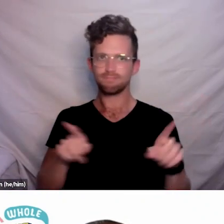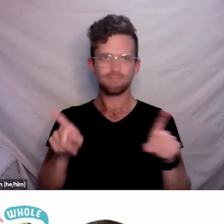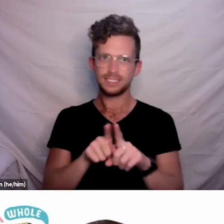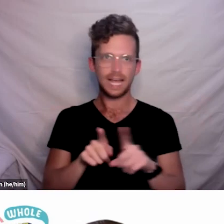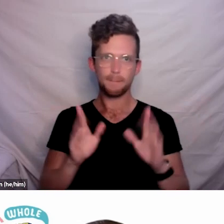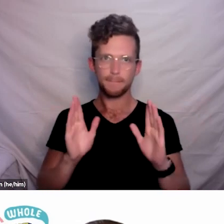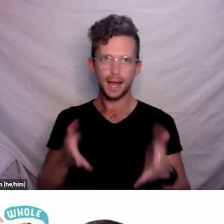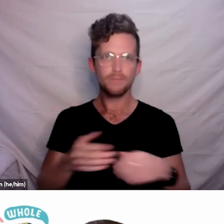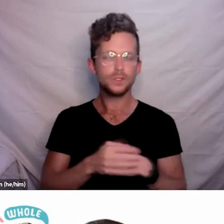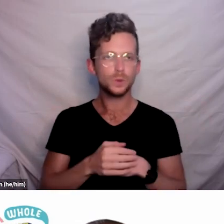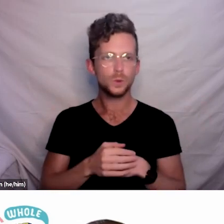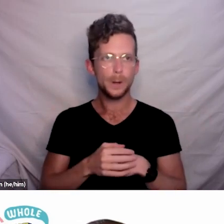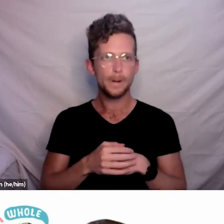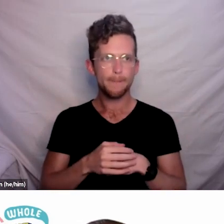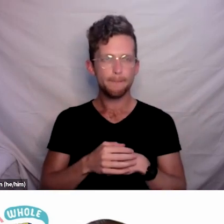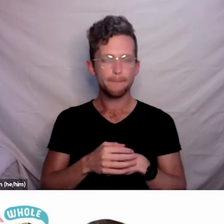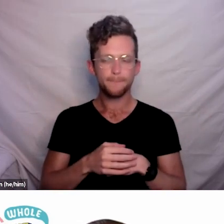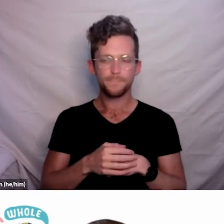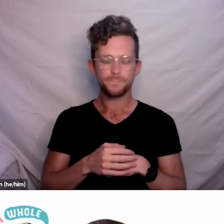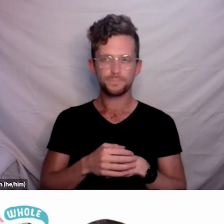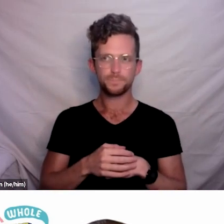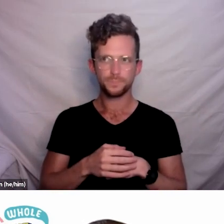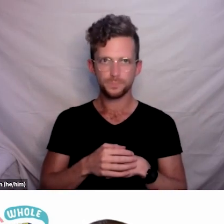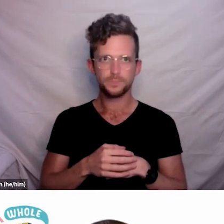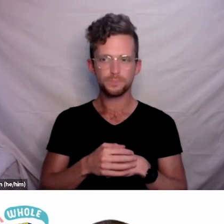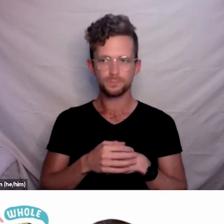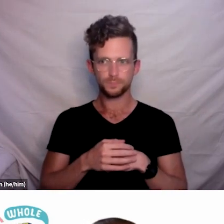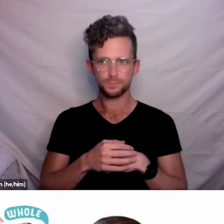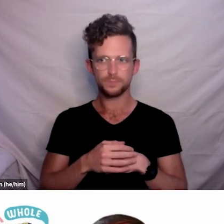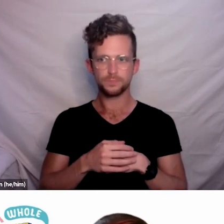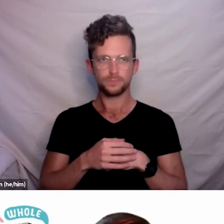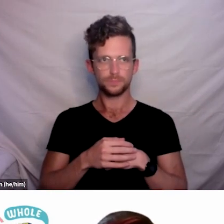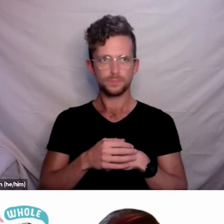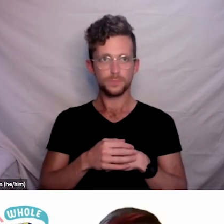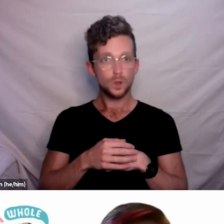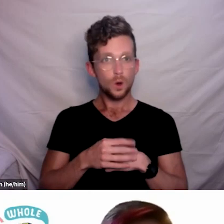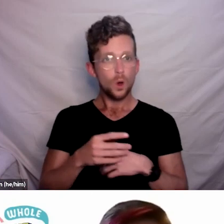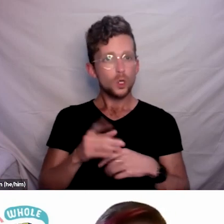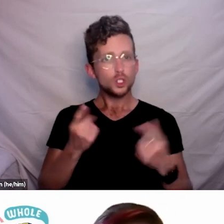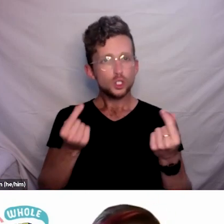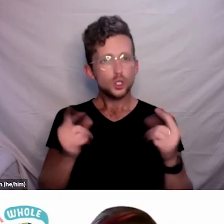get the names of people who want to inform policy change and we can make sure